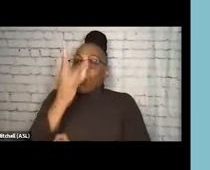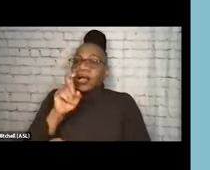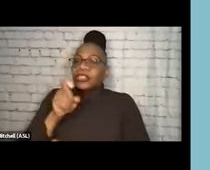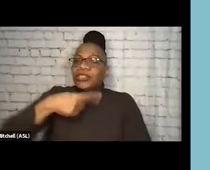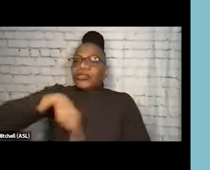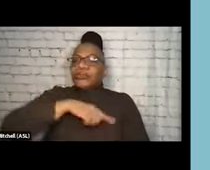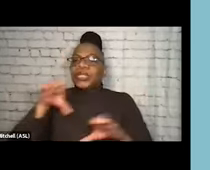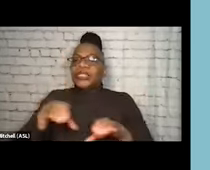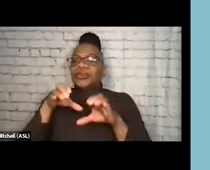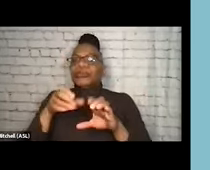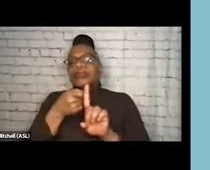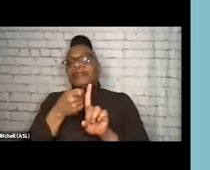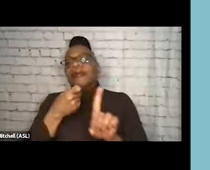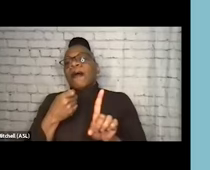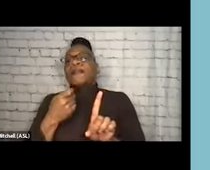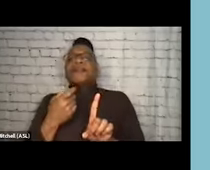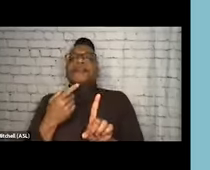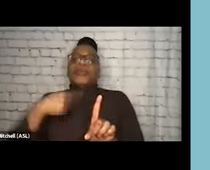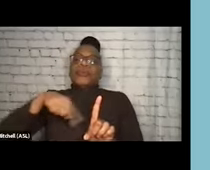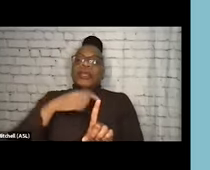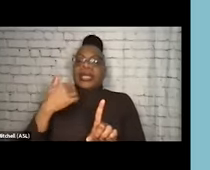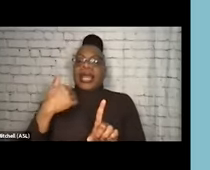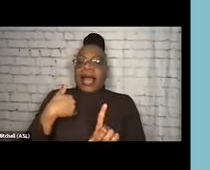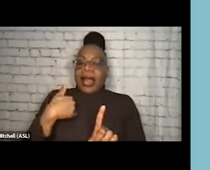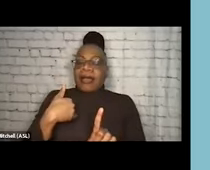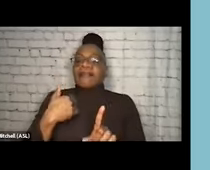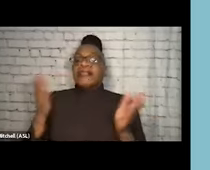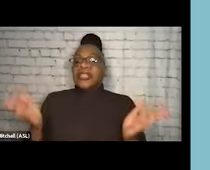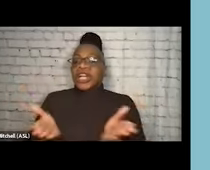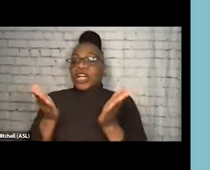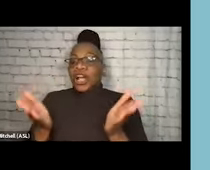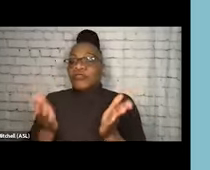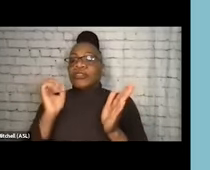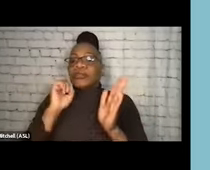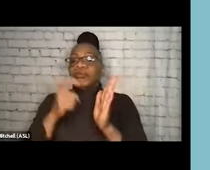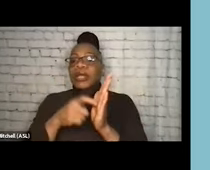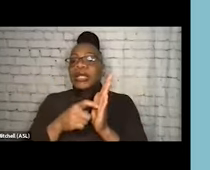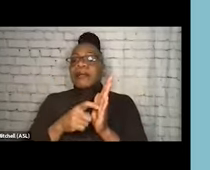and aside from the fact that it's being encouraged and finally recognized by the CDC.